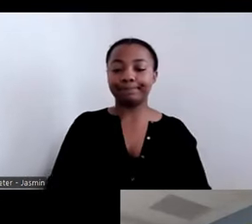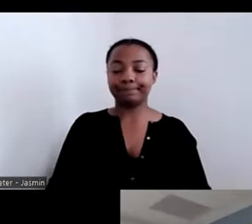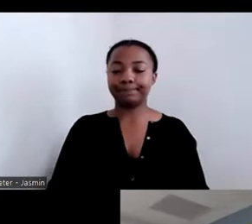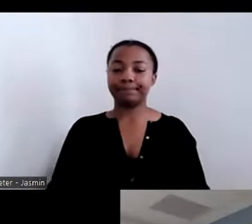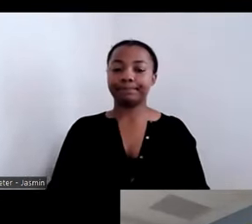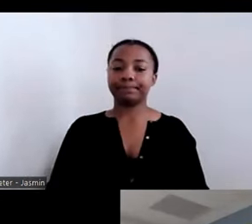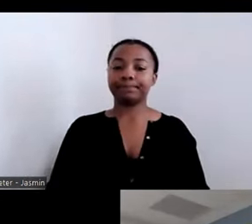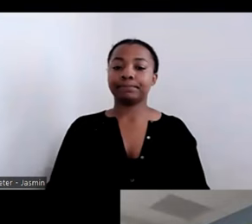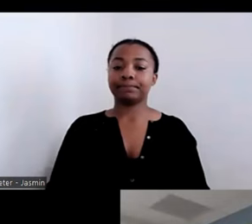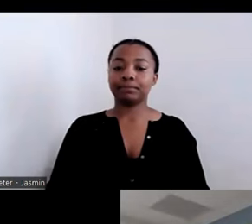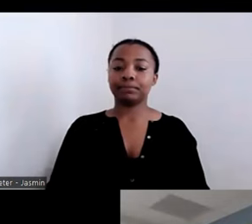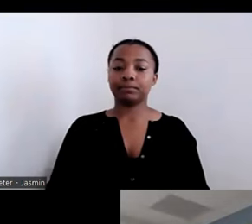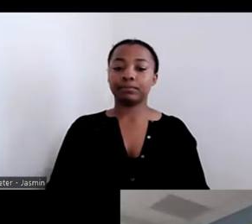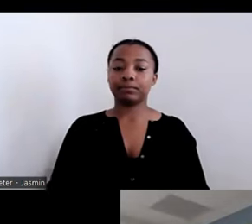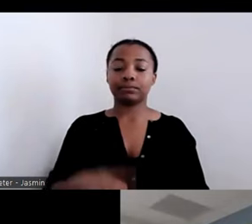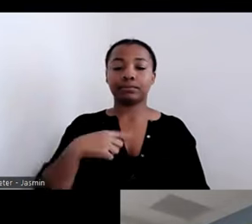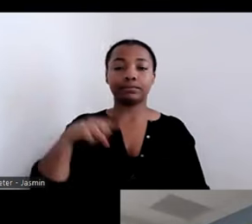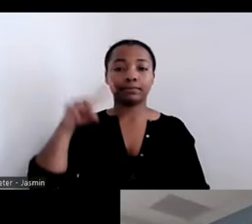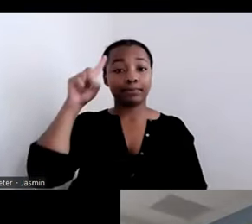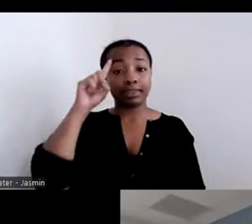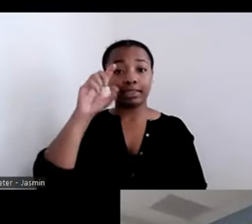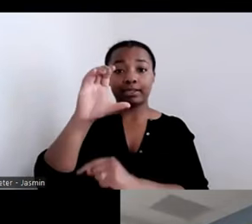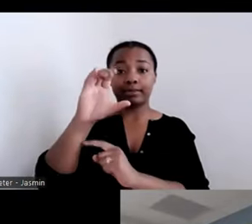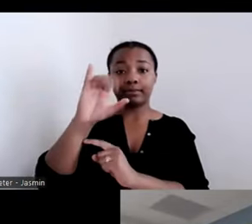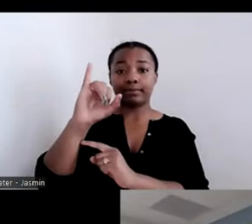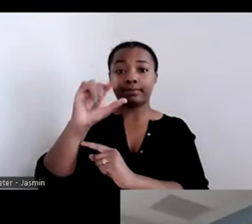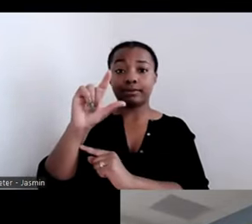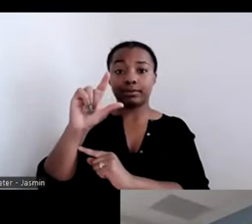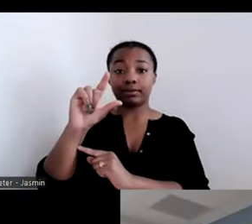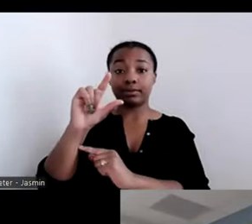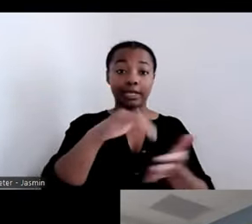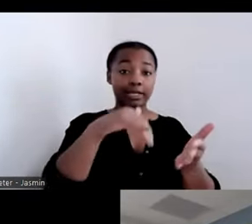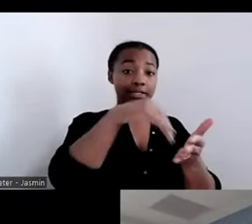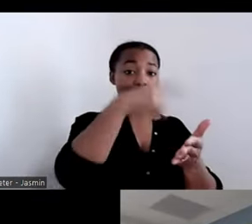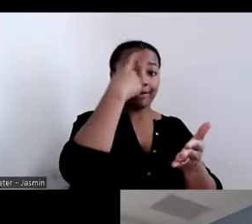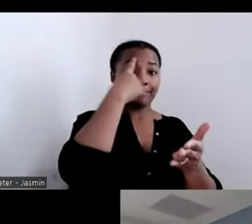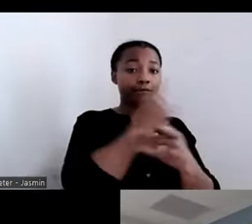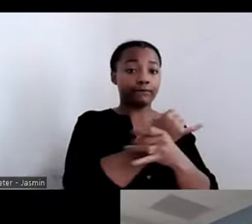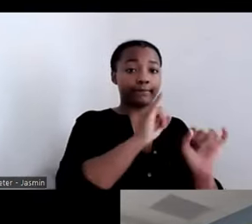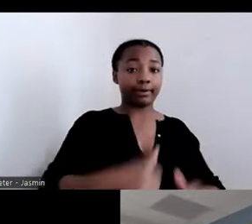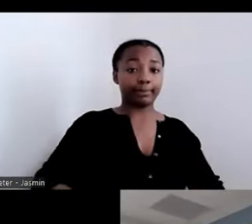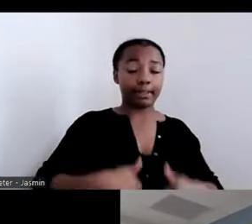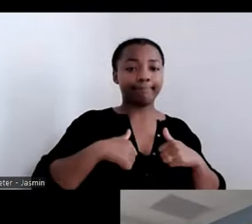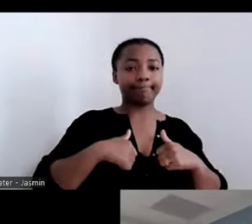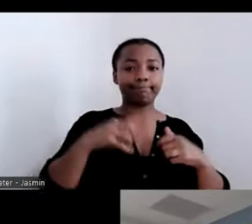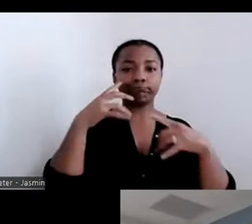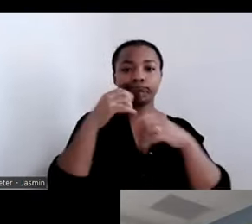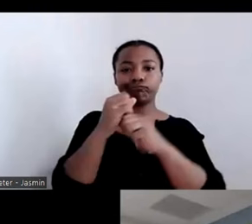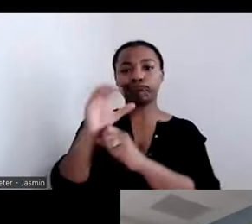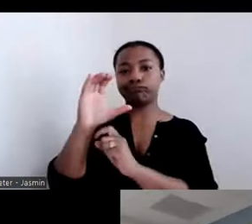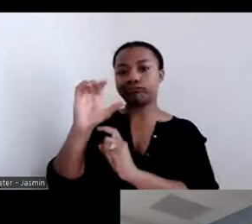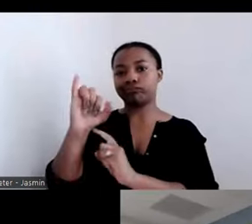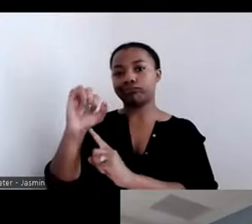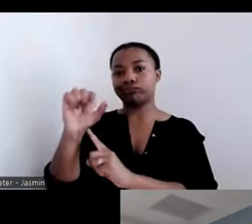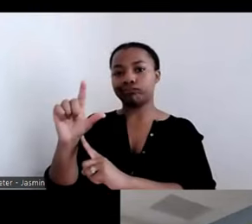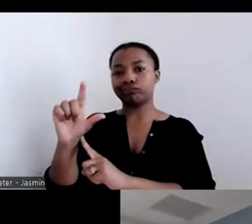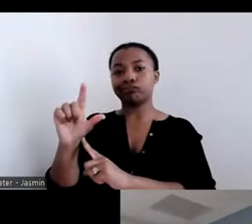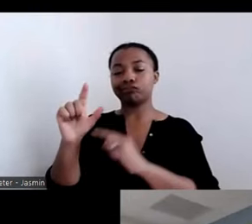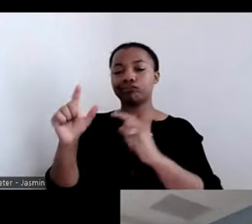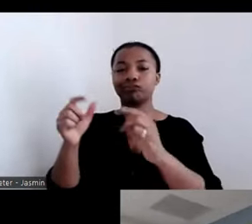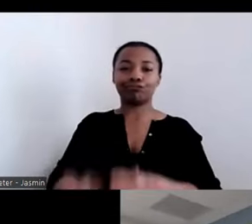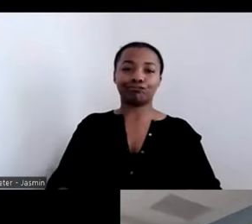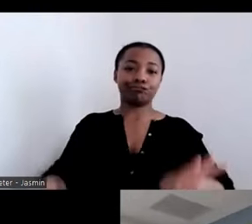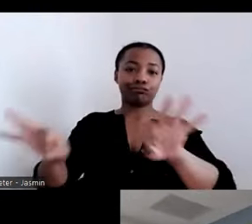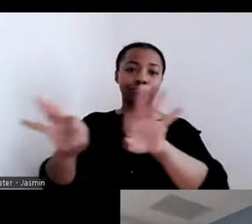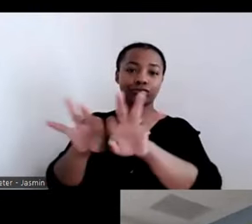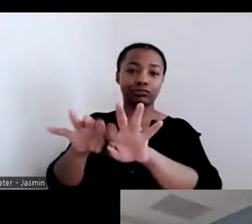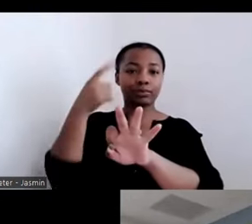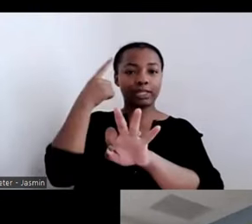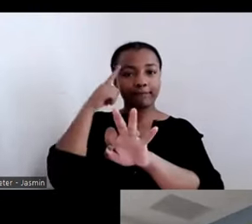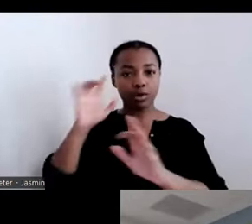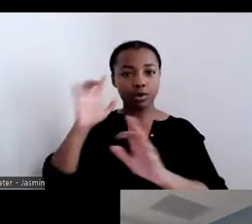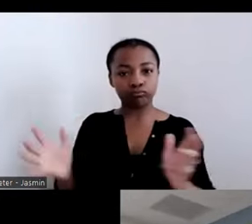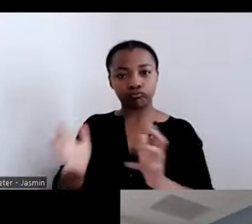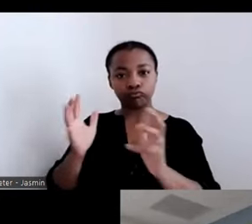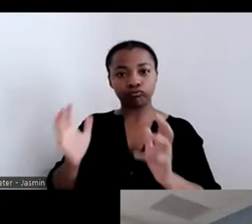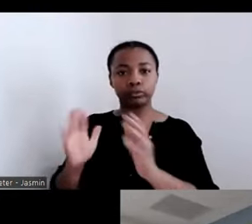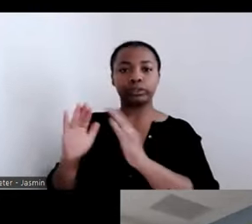Centers for Independent Living are essential to promoting community living. I saw